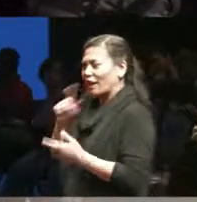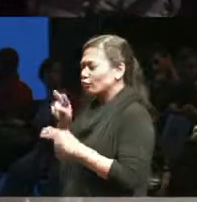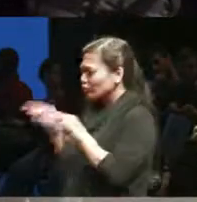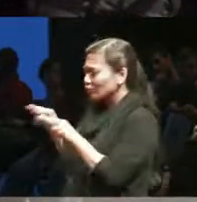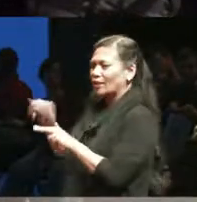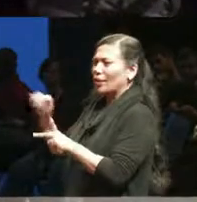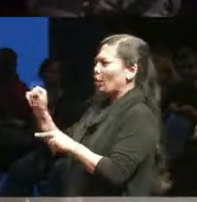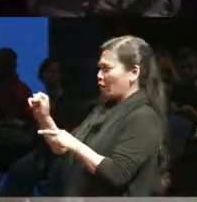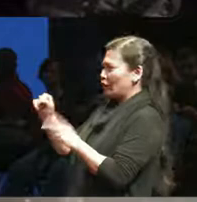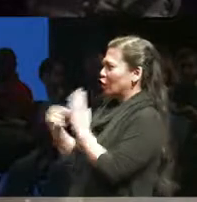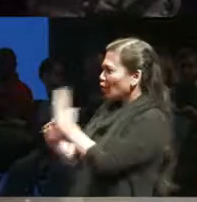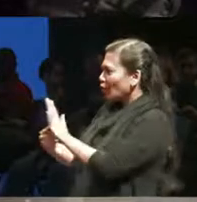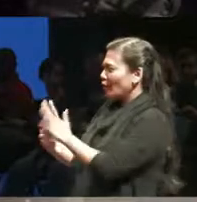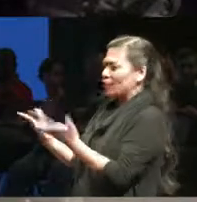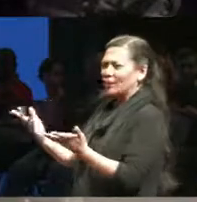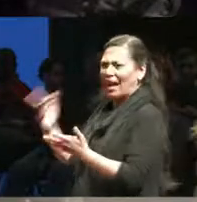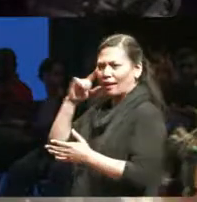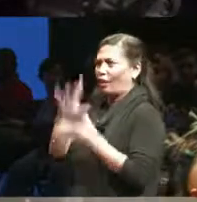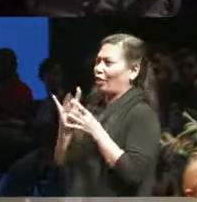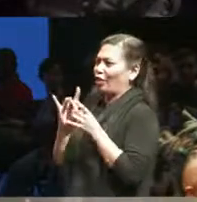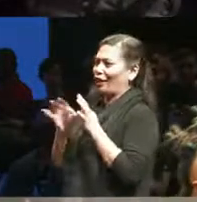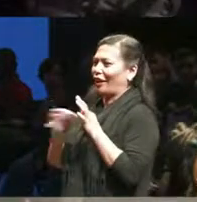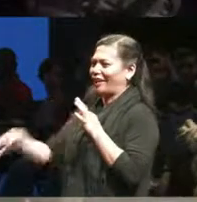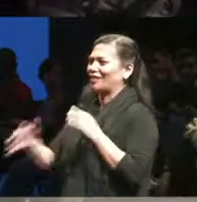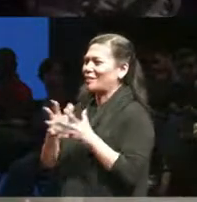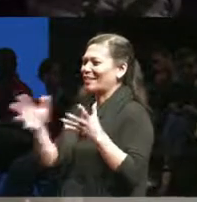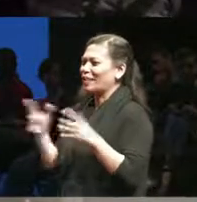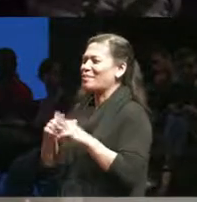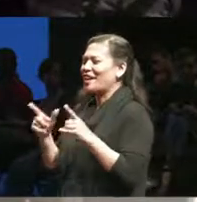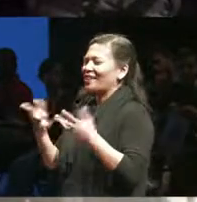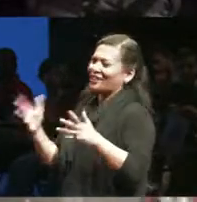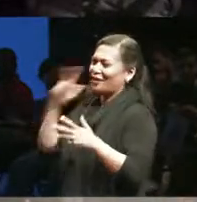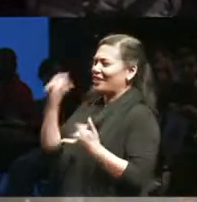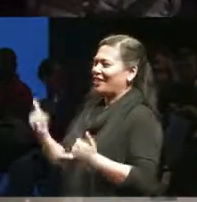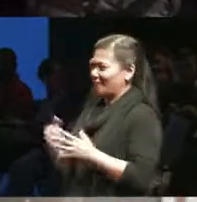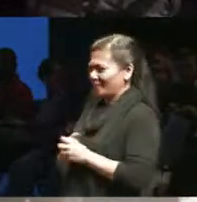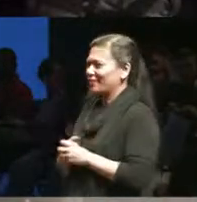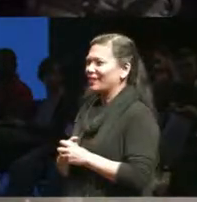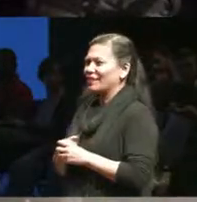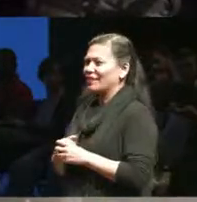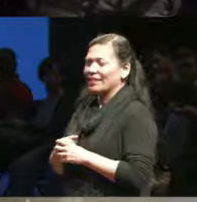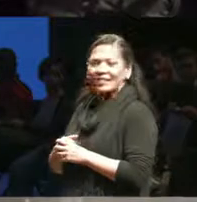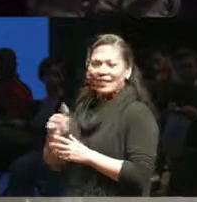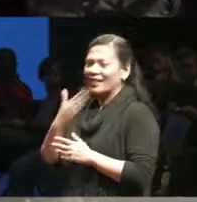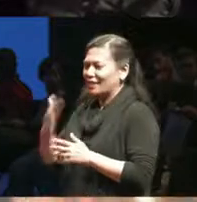I think I've talked a little too much and took a big space but that's all I have to say for now and (Blackfoot language) Thank you so much